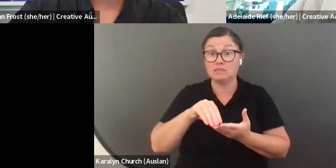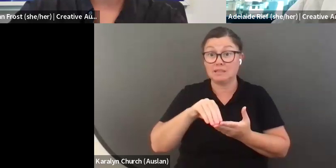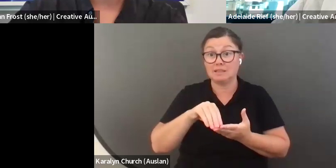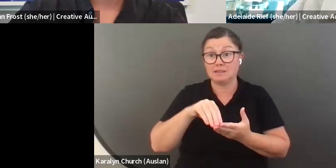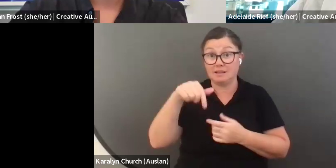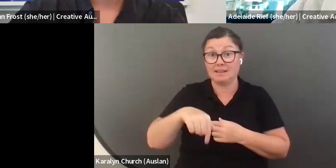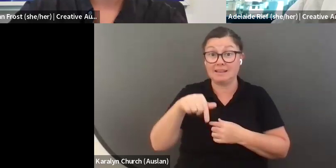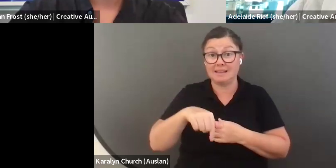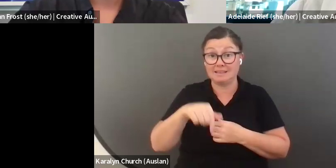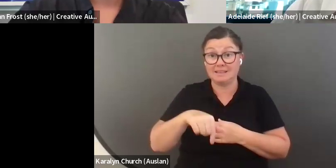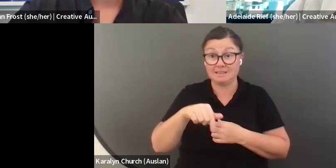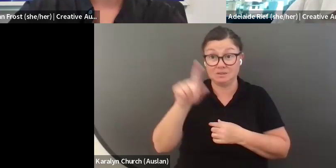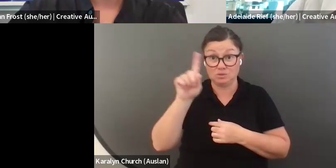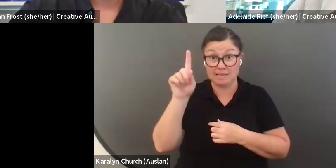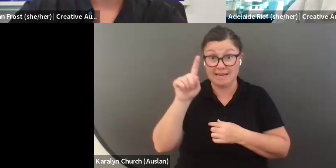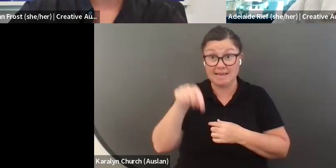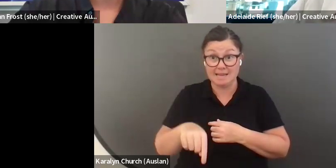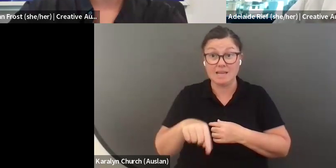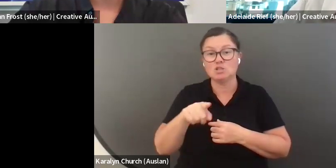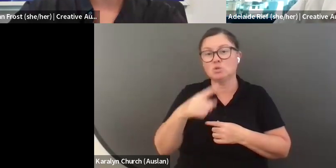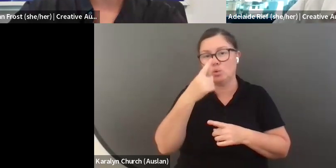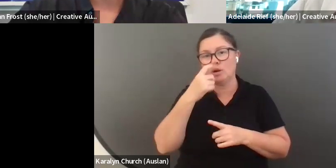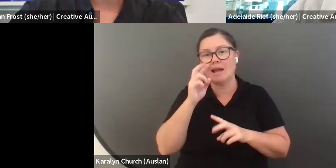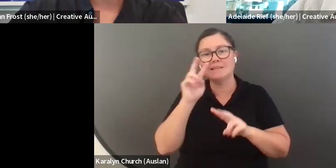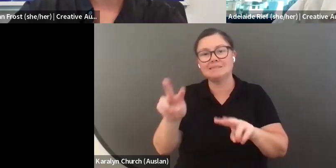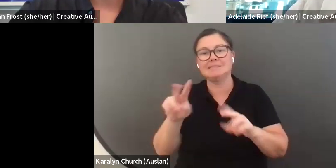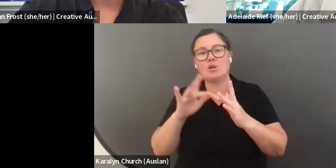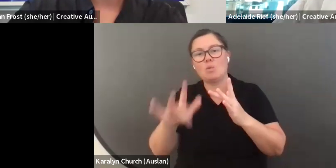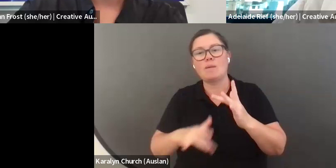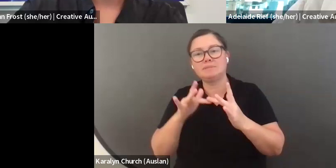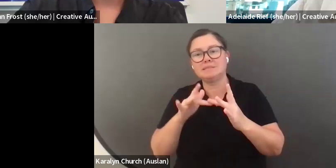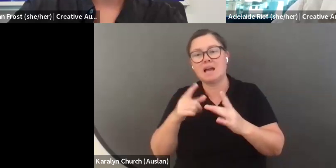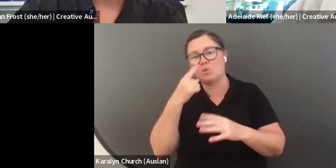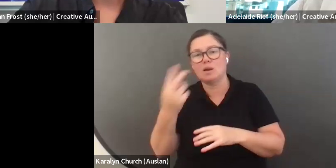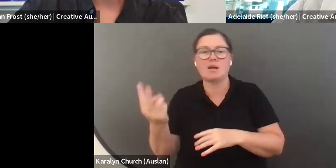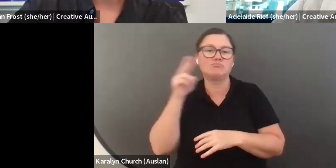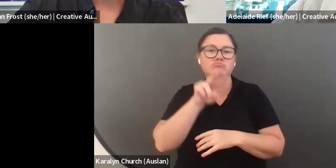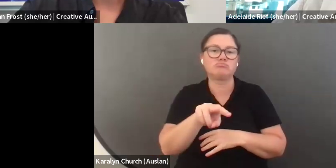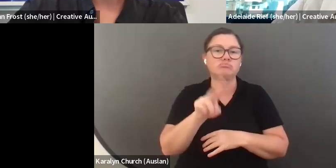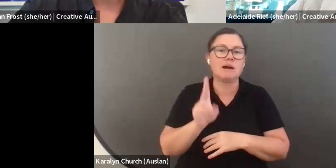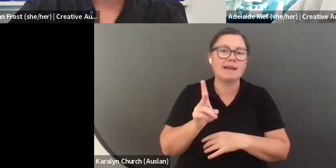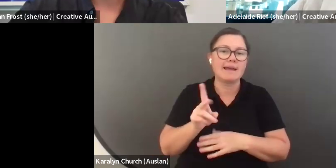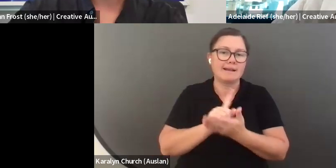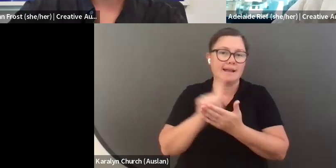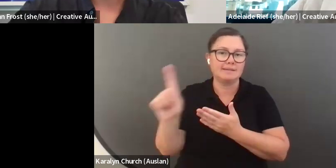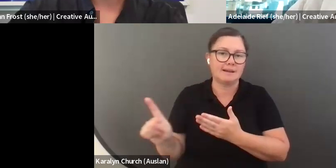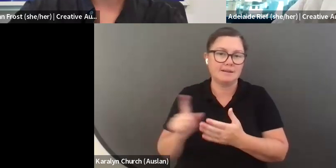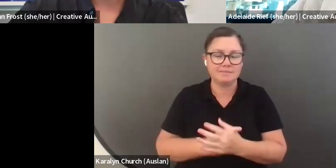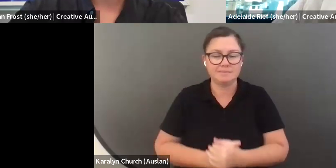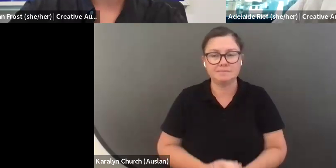information. I have a question here about recording. Yes, we are recording this session. You will be able to come